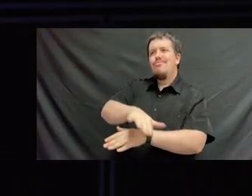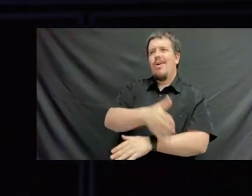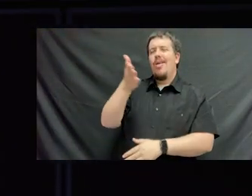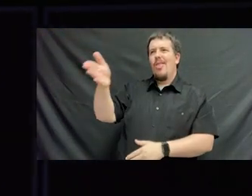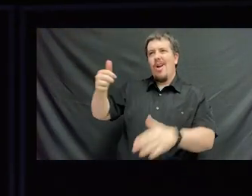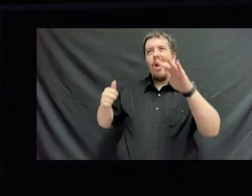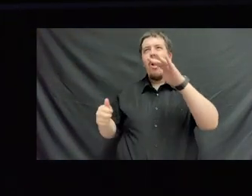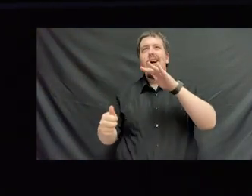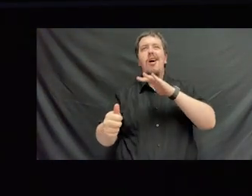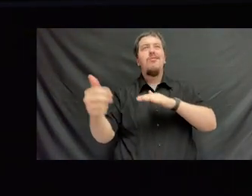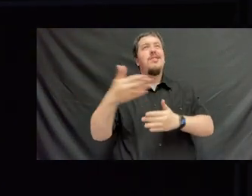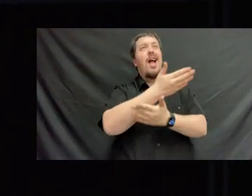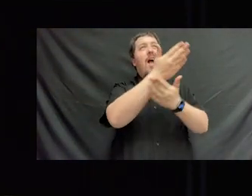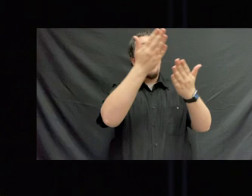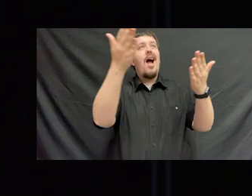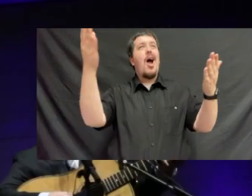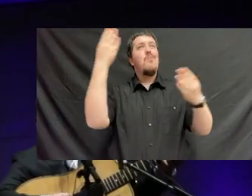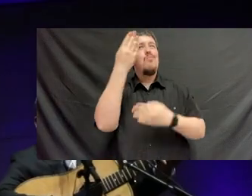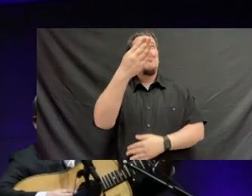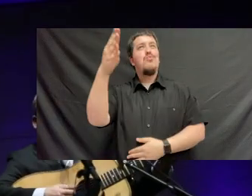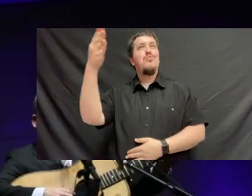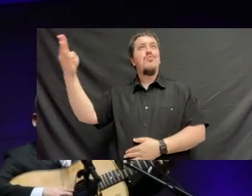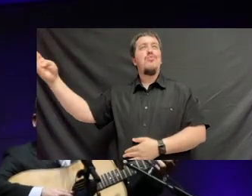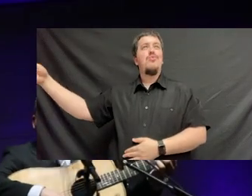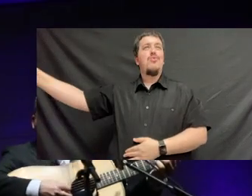Under the skies of blue